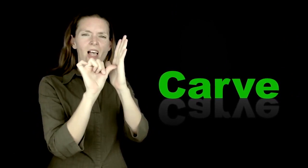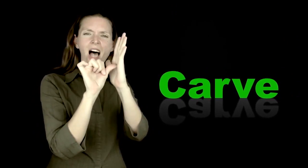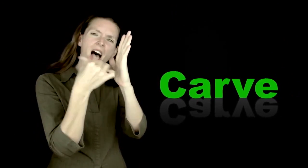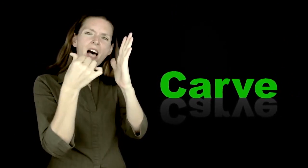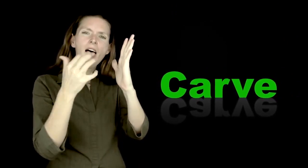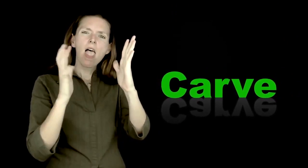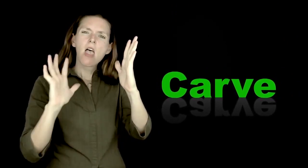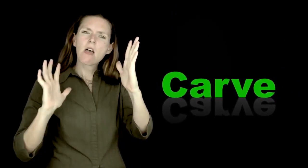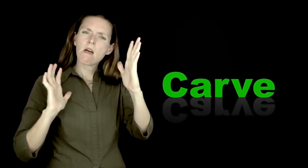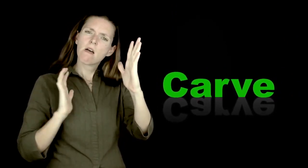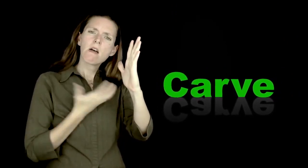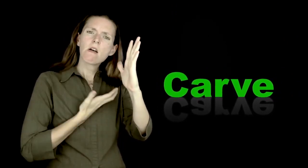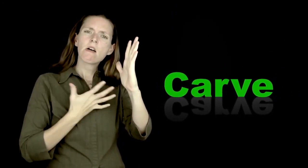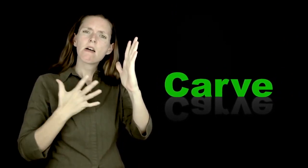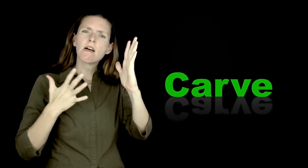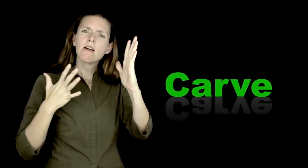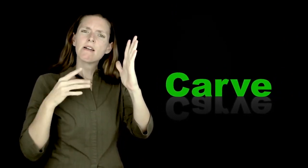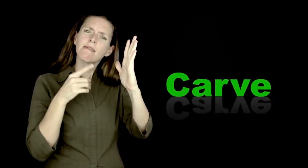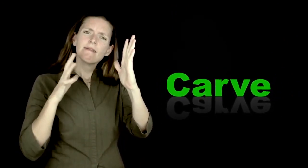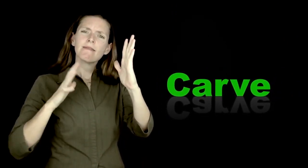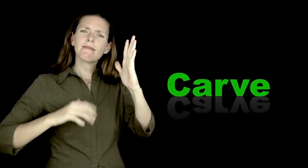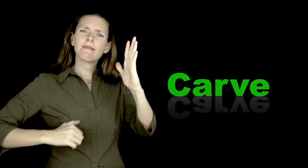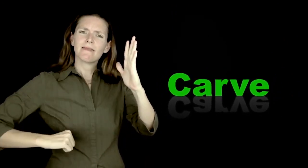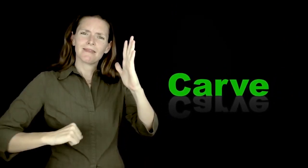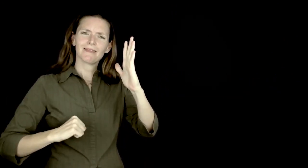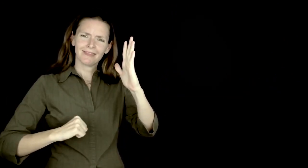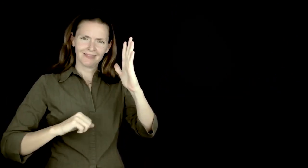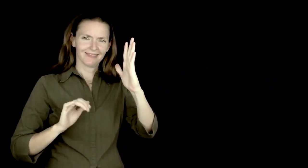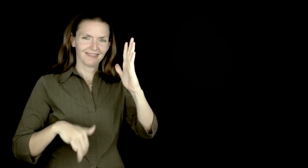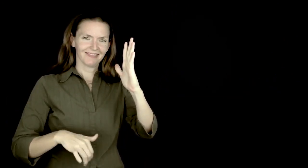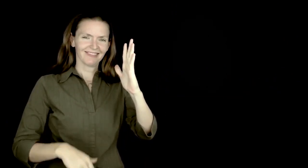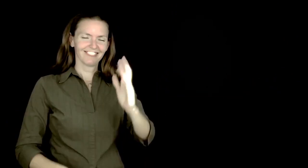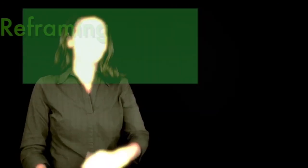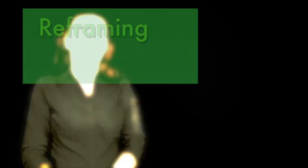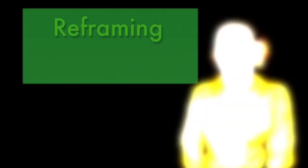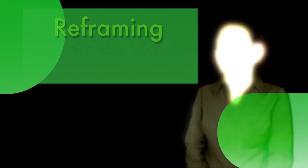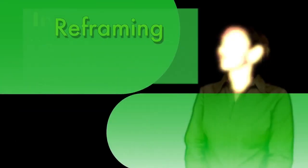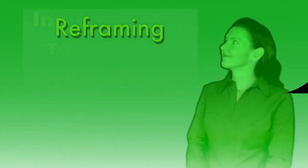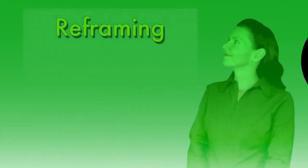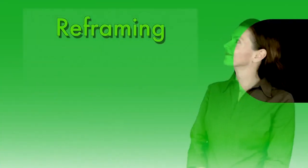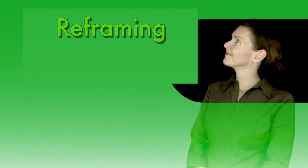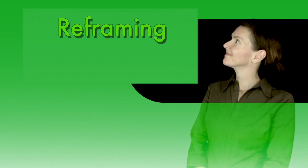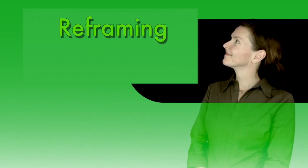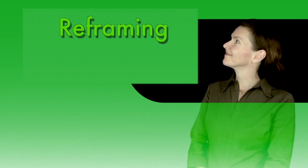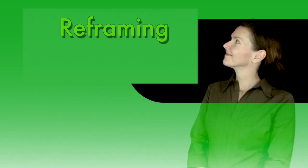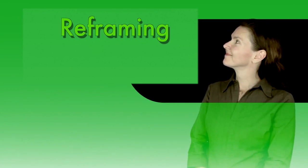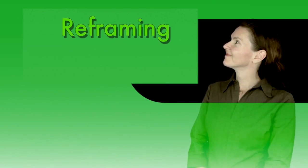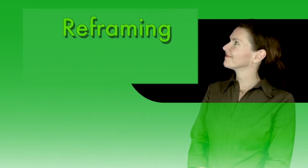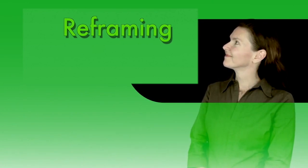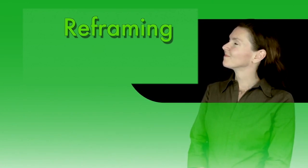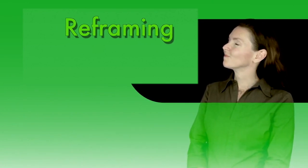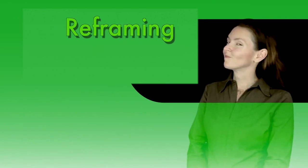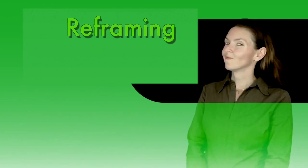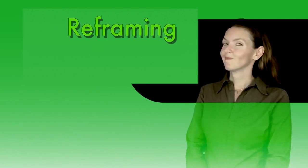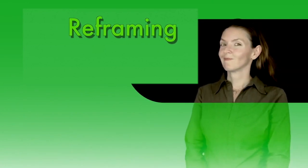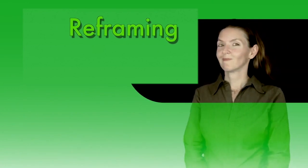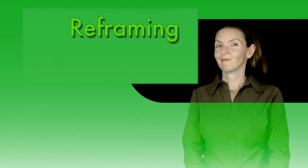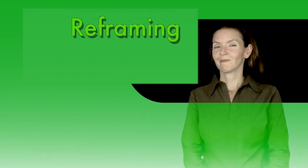By seizing and carving, we are making a permanent mark; a metaphor for change. [Image/text: Reframing in green font, with green background and animation].